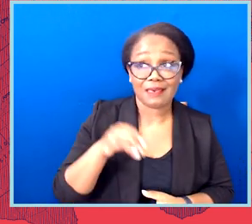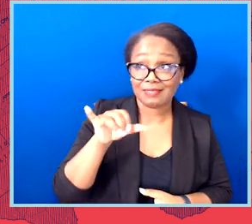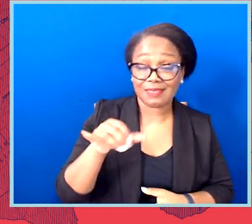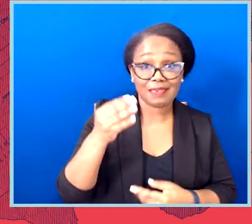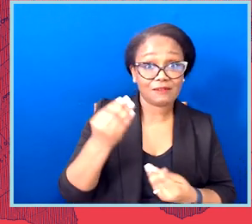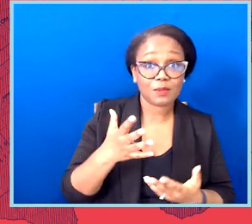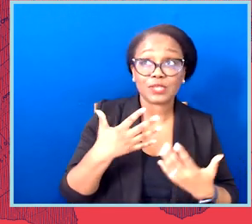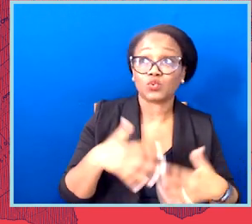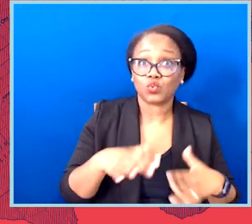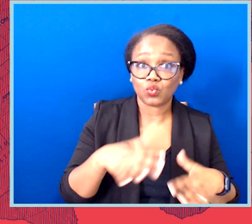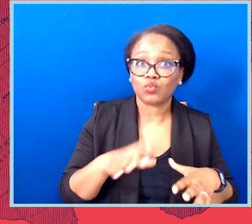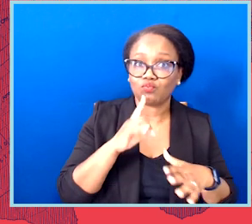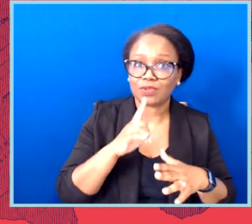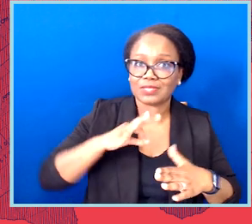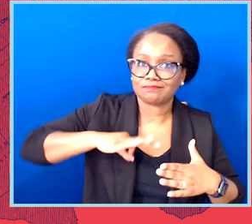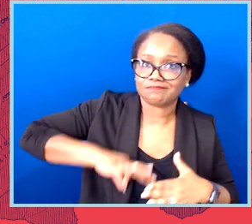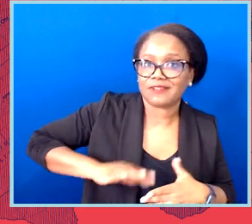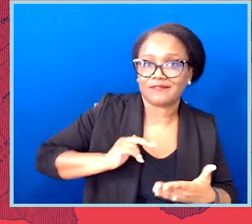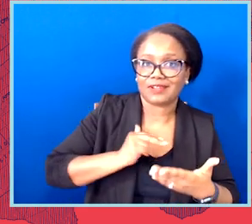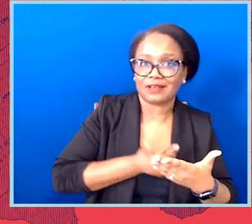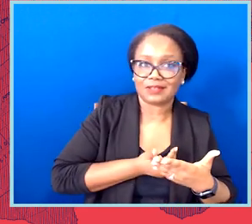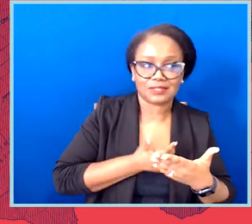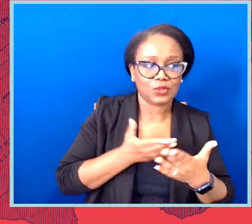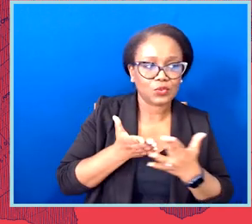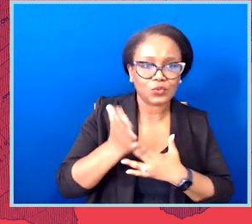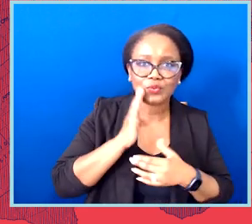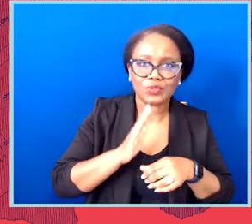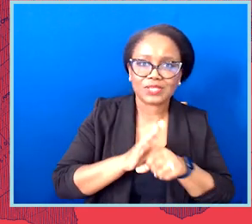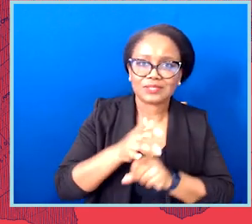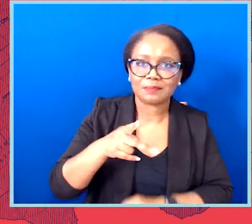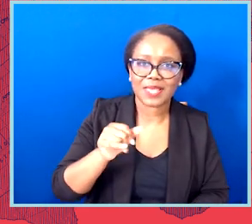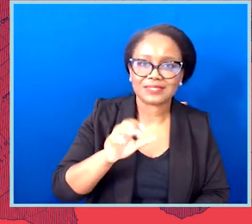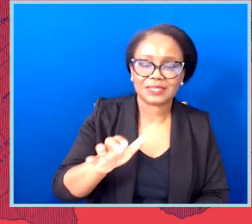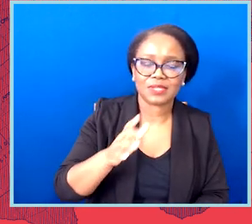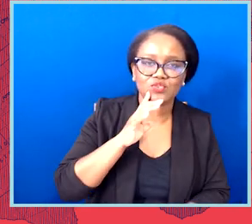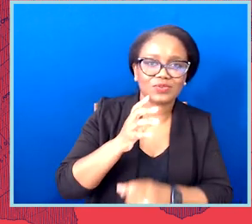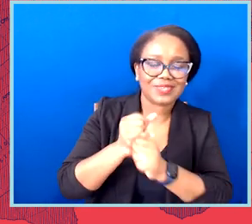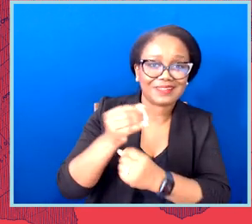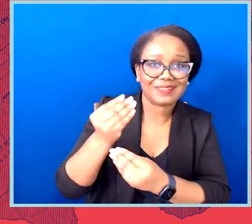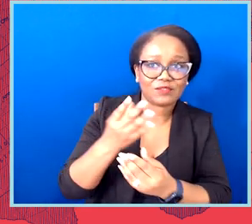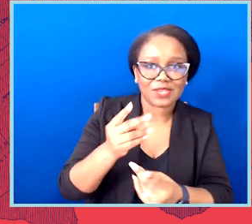It's been critical to have this in-house capacity to really understand what's going on and as quickly as possible.